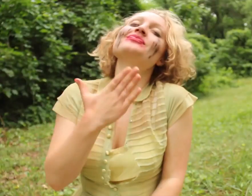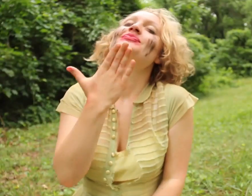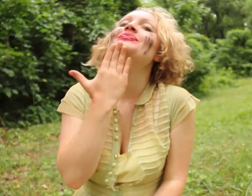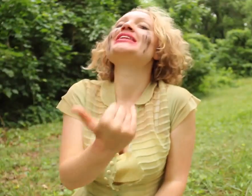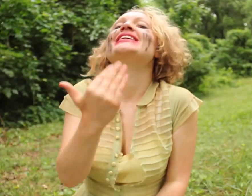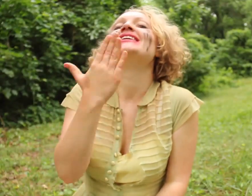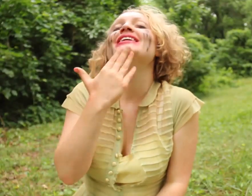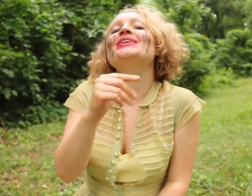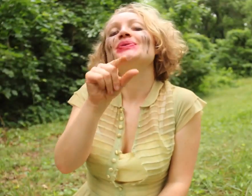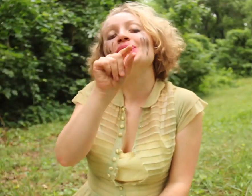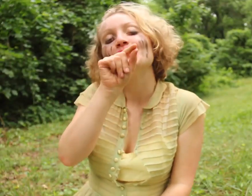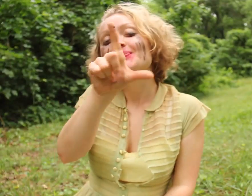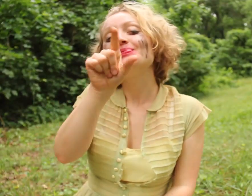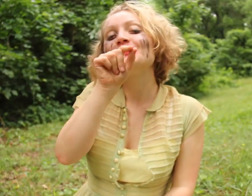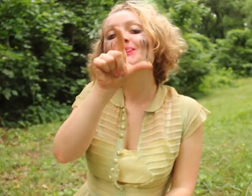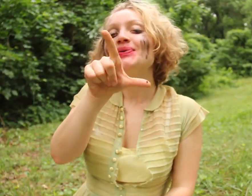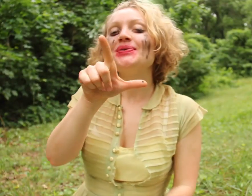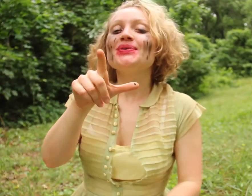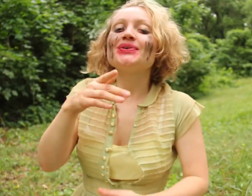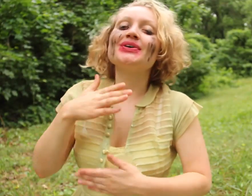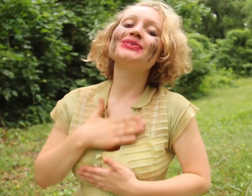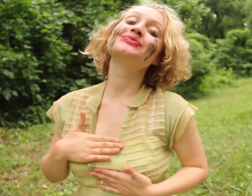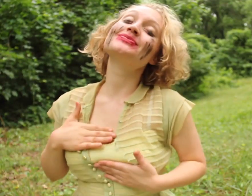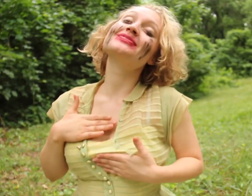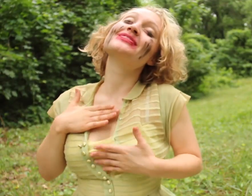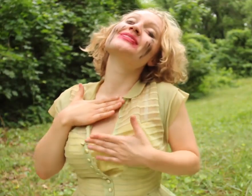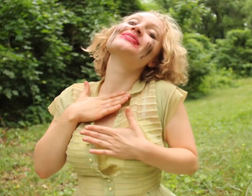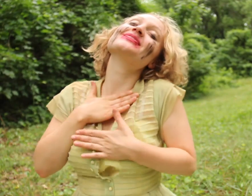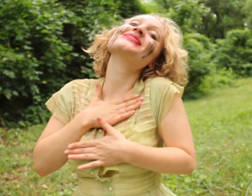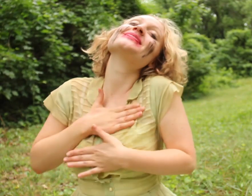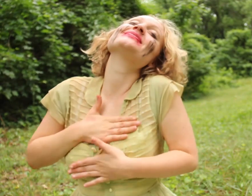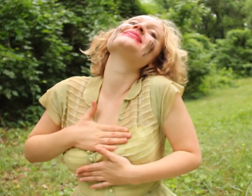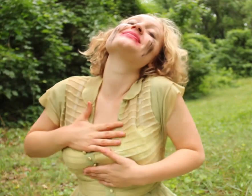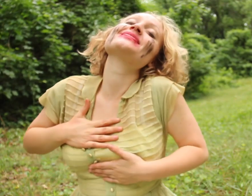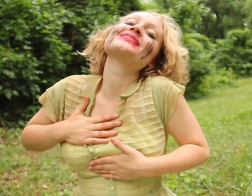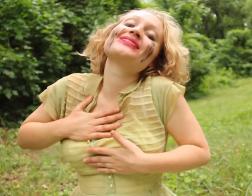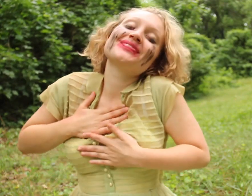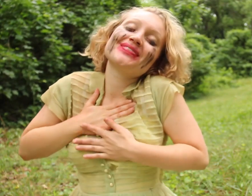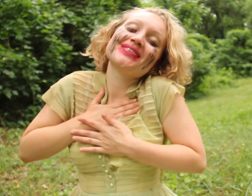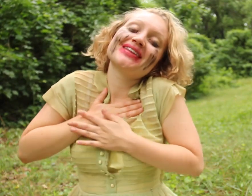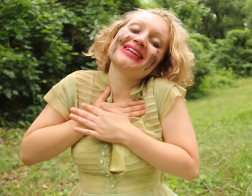For bonny sweet Robin is all my joy.